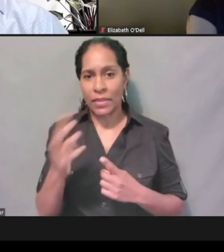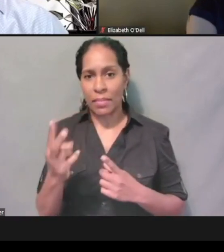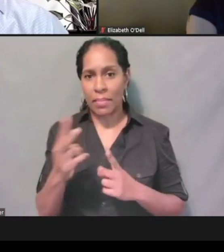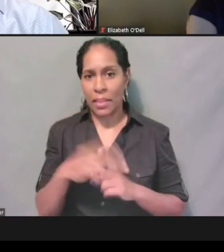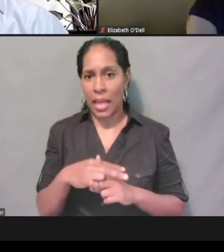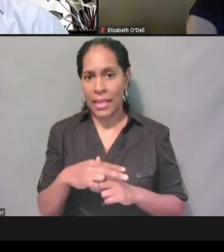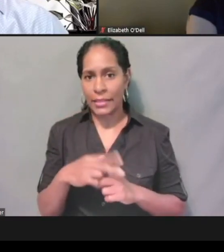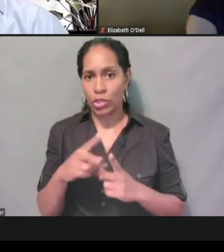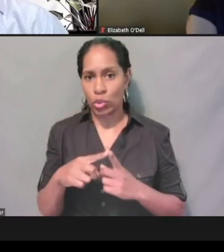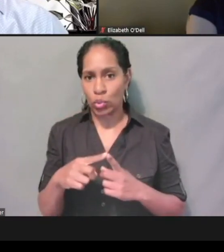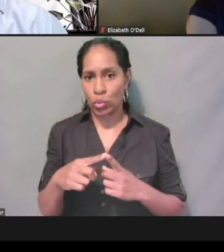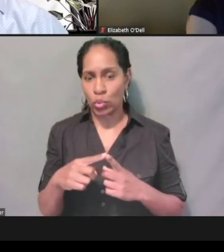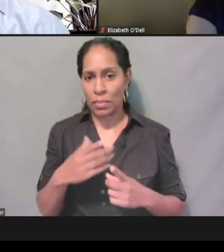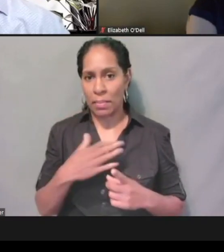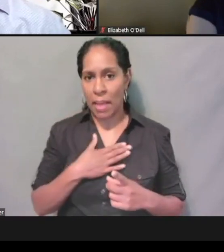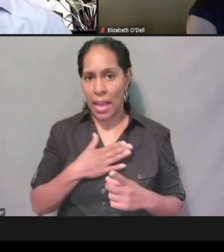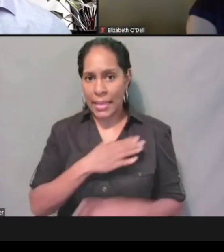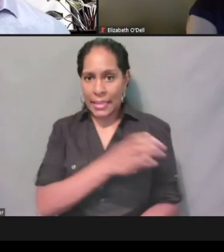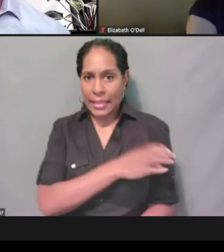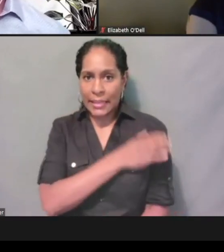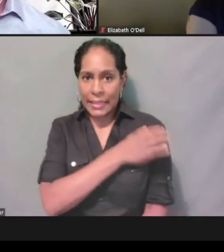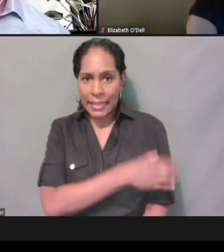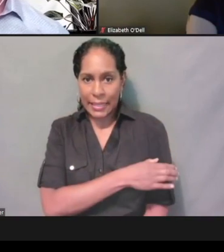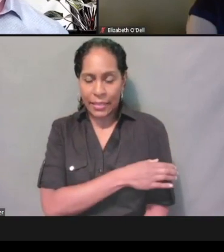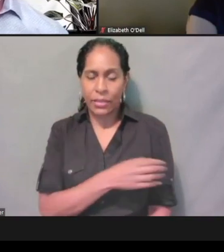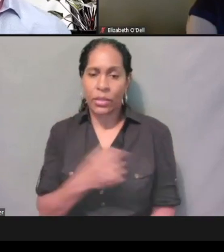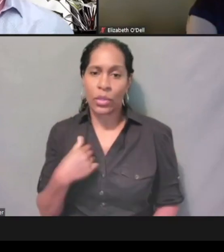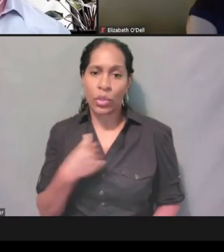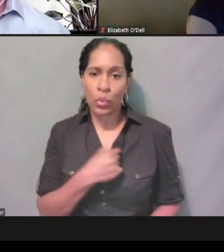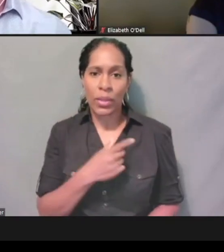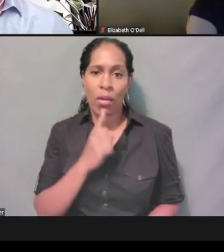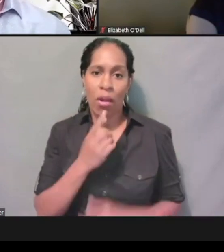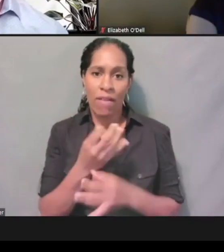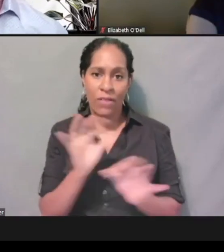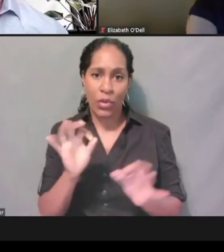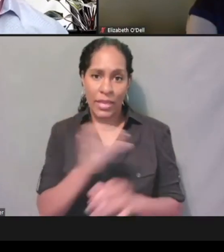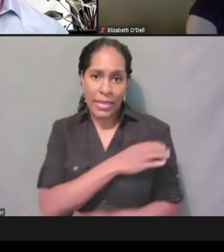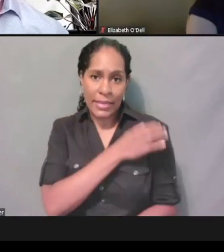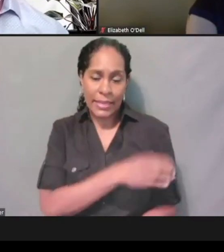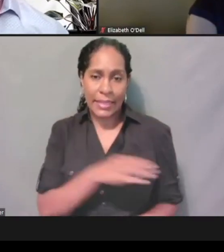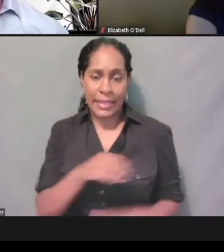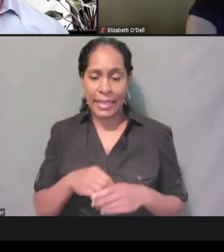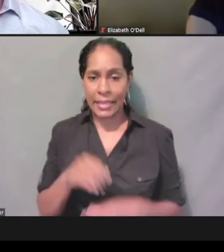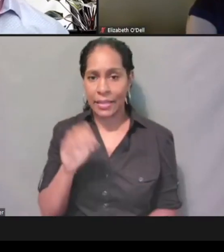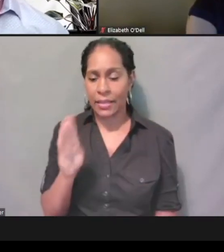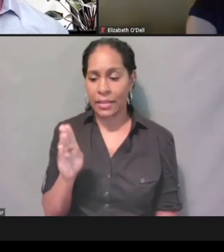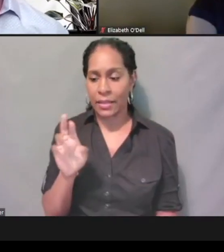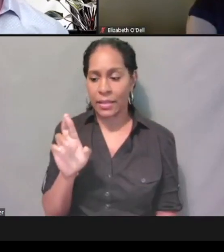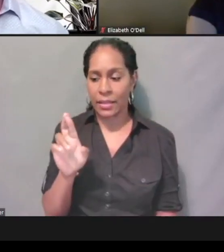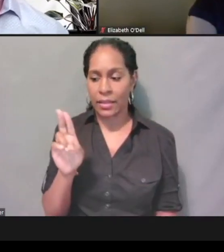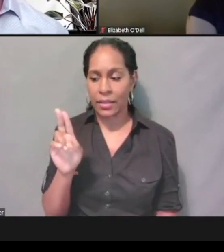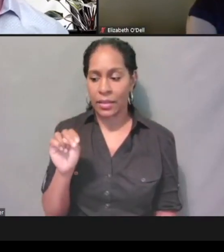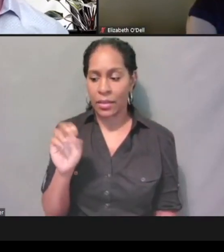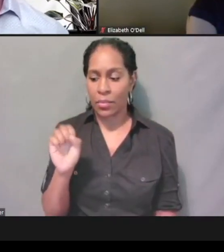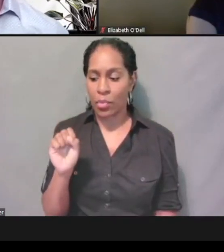I guess my clinic, we're free clinic in Brunswick County and we're just, if we're applying on behalf,